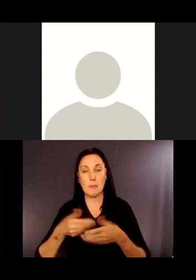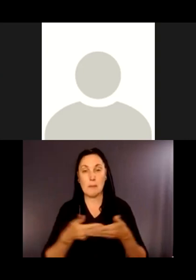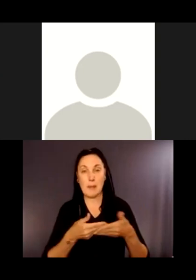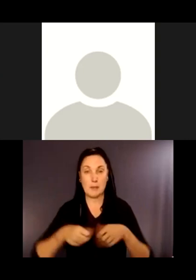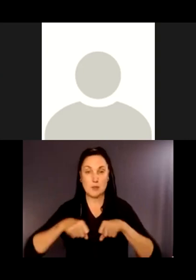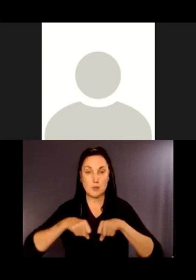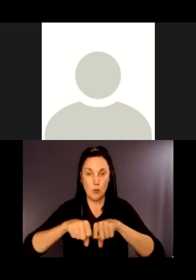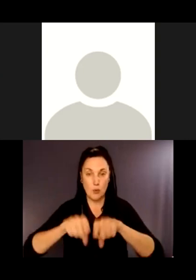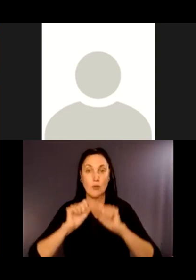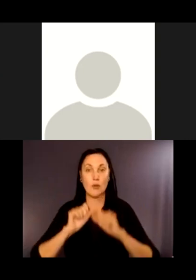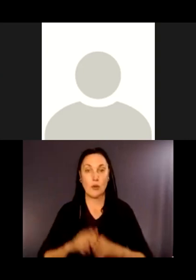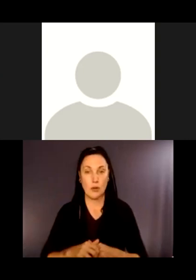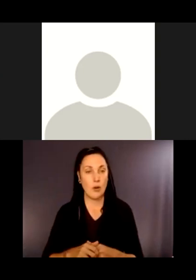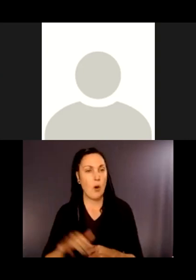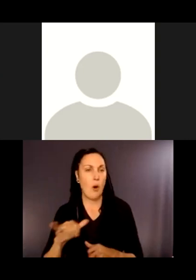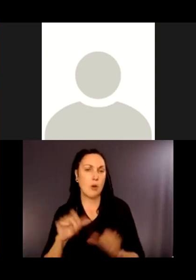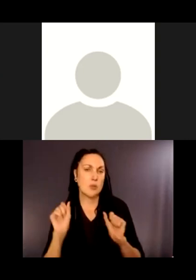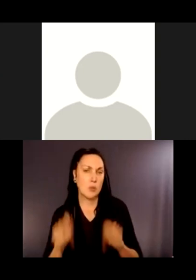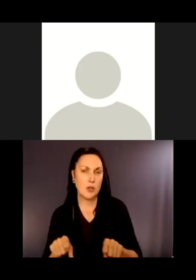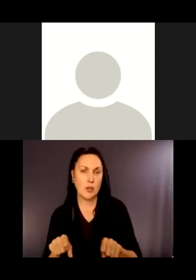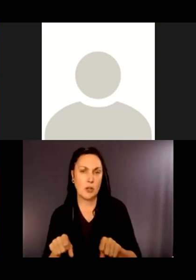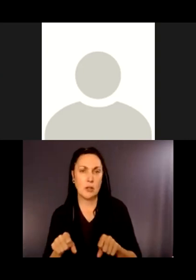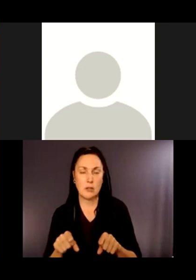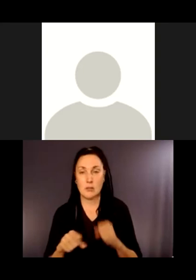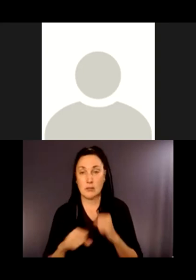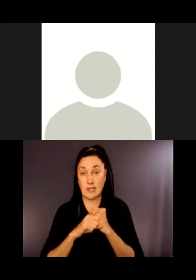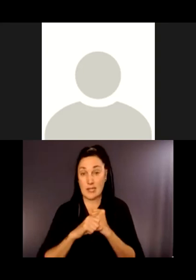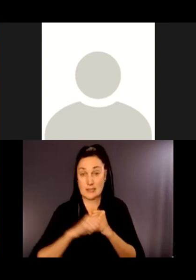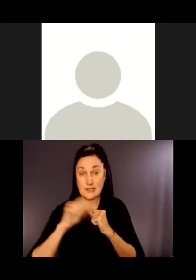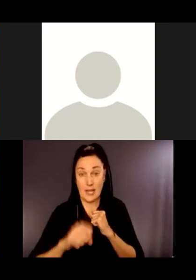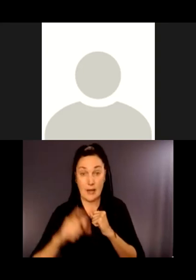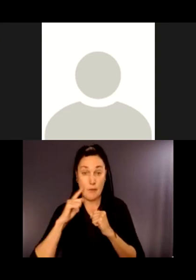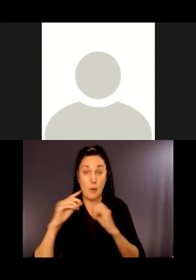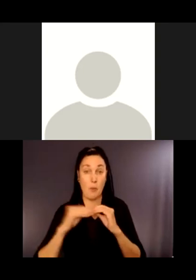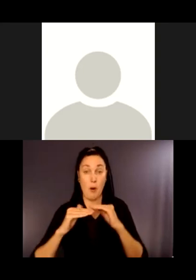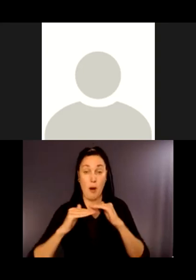We could also extend the surface for a longer stretch since we are extending the trail for vehicle access already.